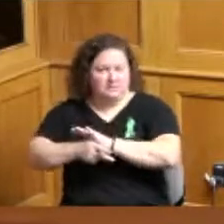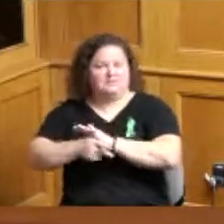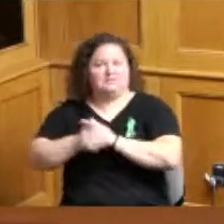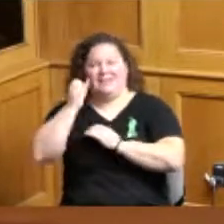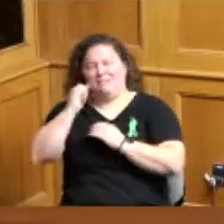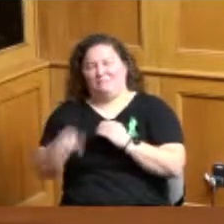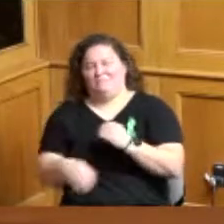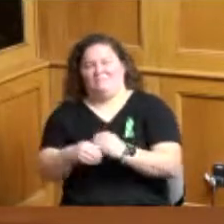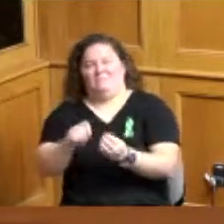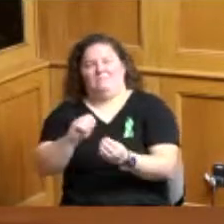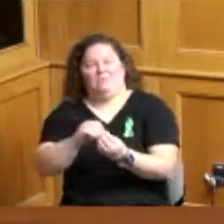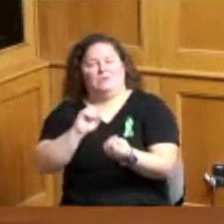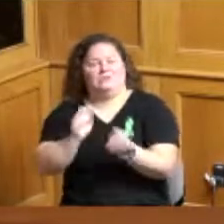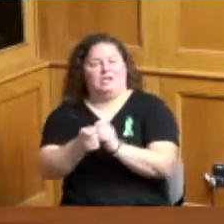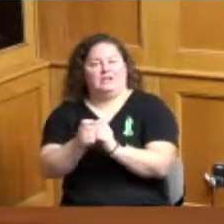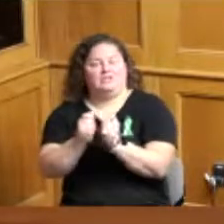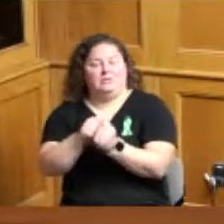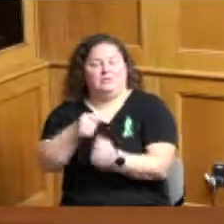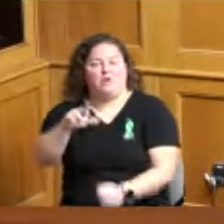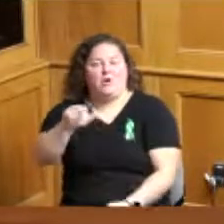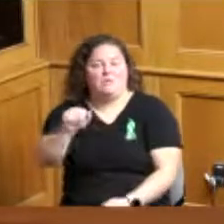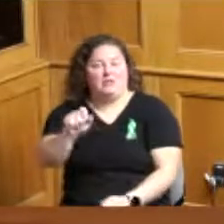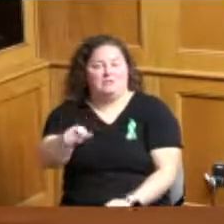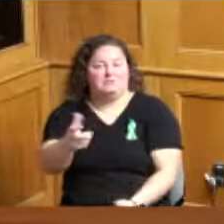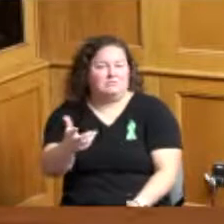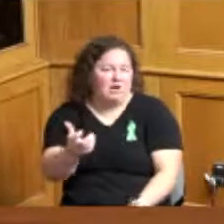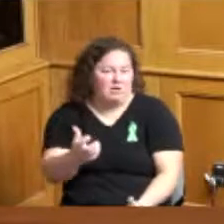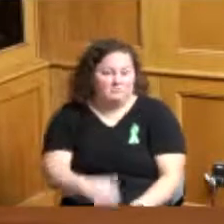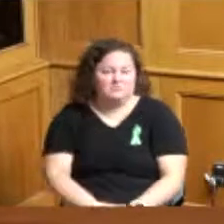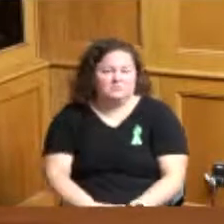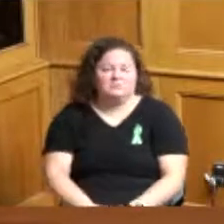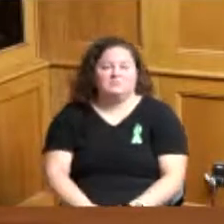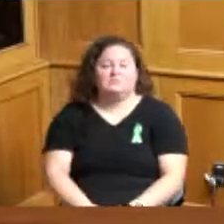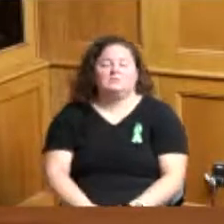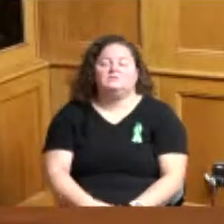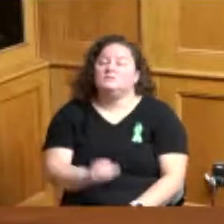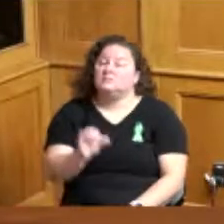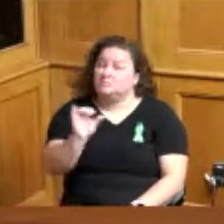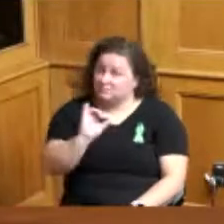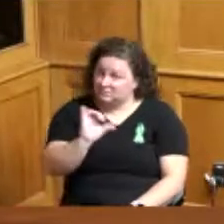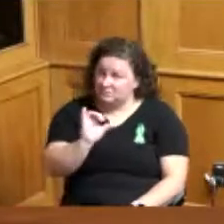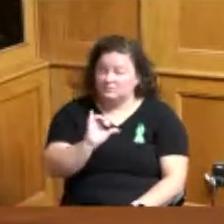to see in the ARPA allocation happy to do that and as well Director Patton I'm sure and his